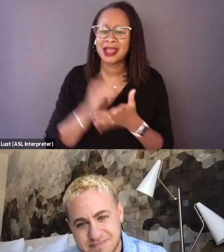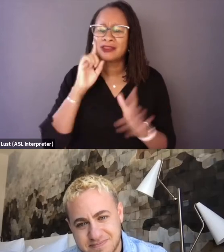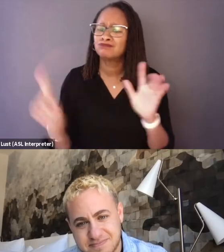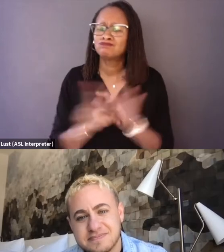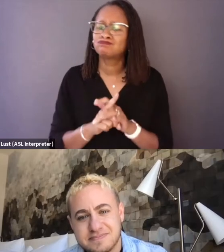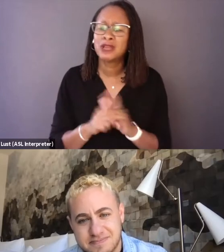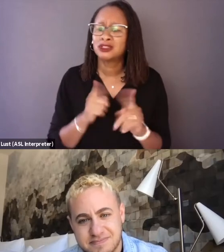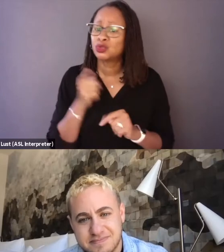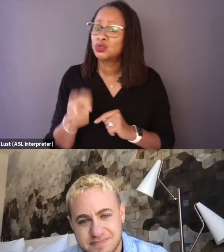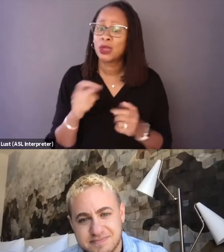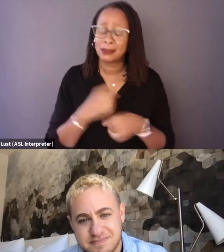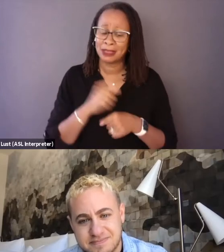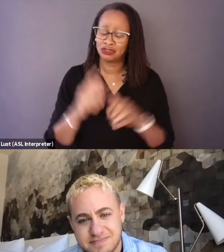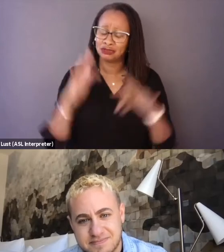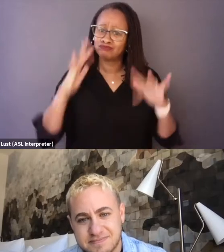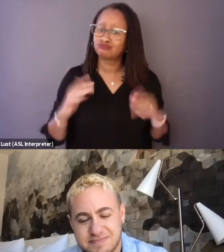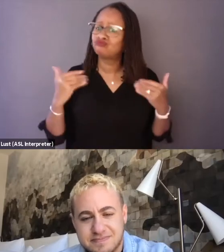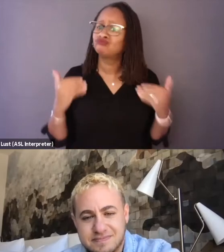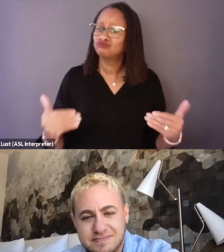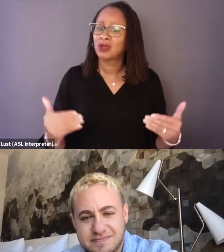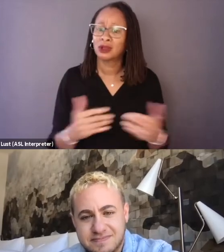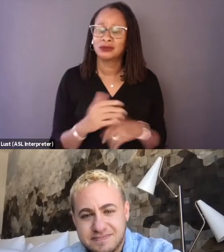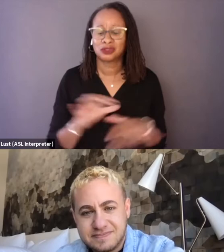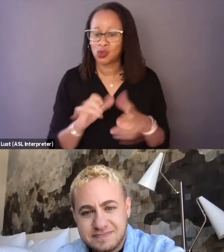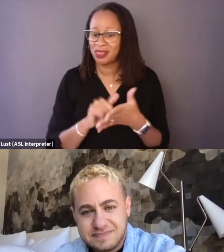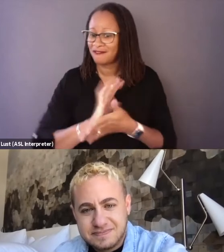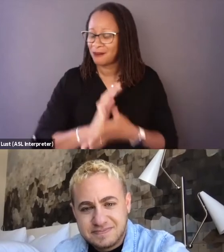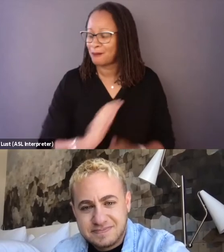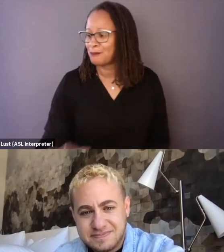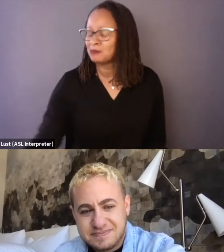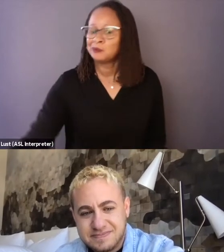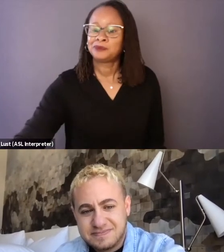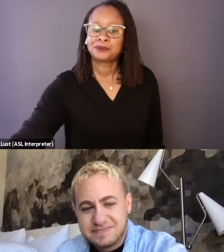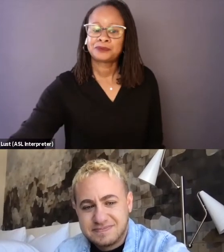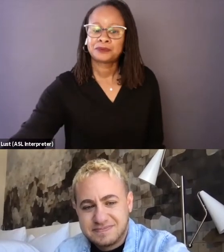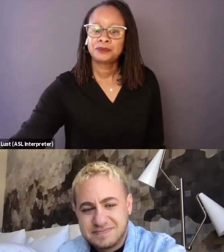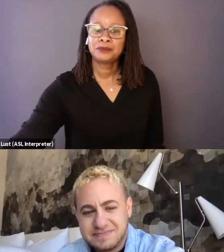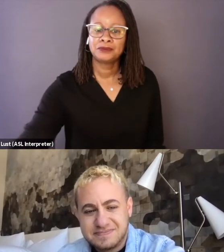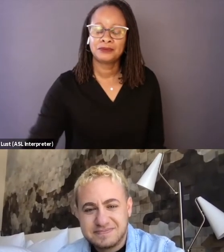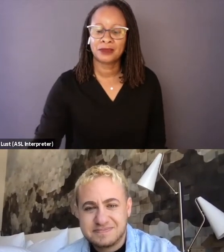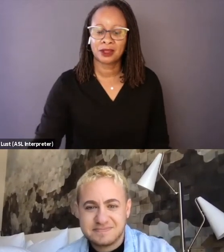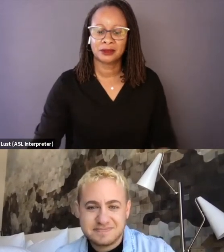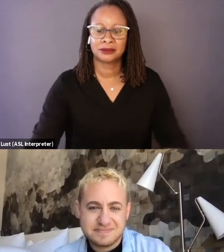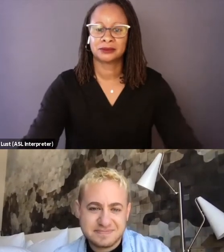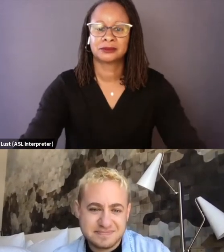and made you set on this path of doing the film? Yeah, hopefully I'm not breaking up too much here,